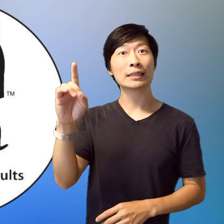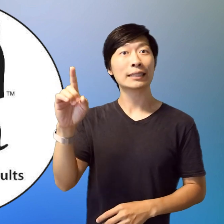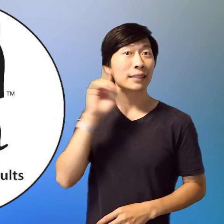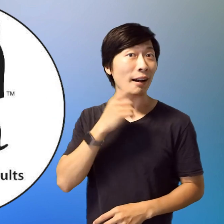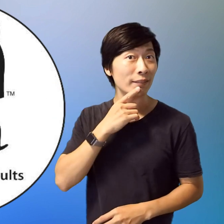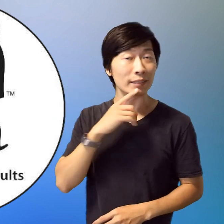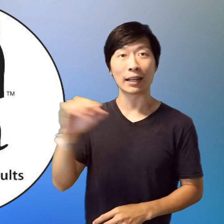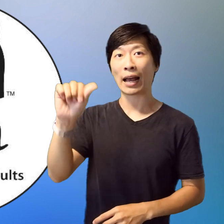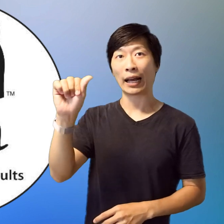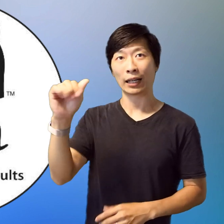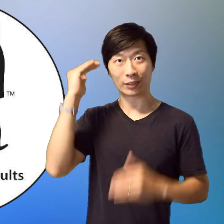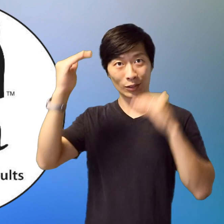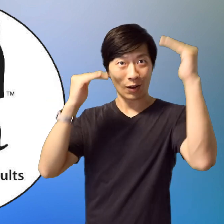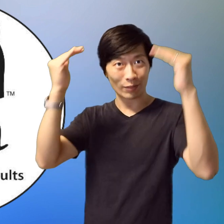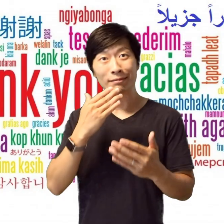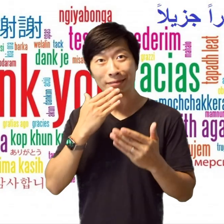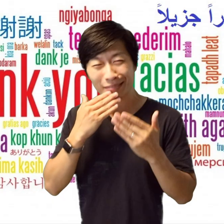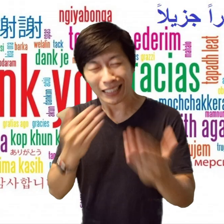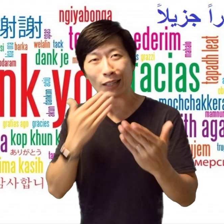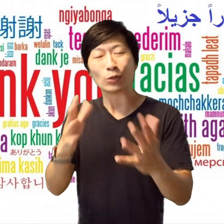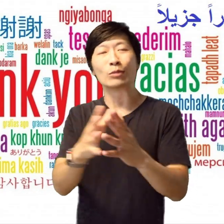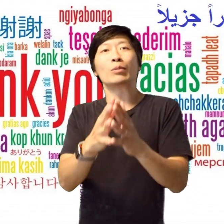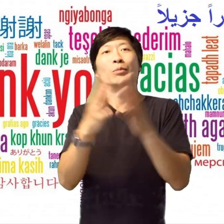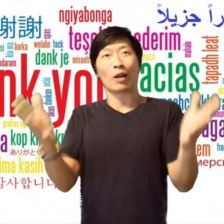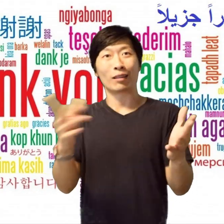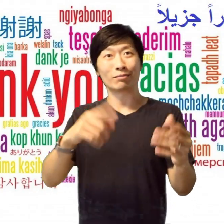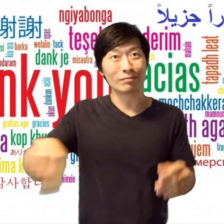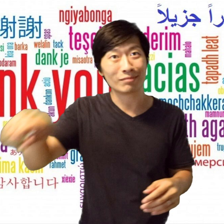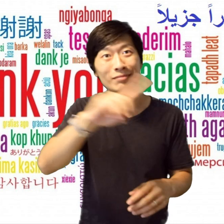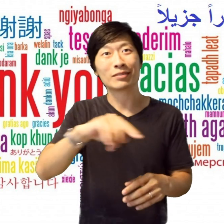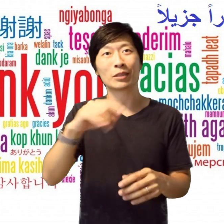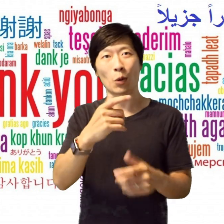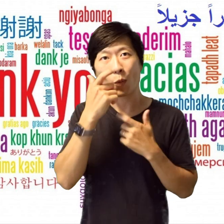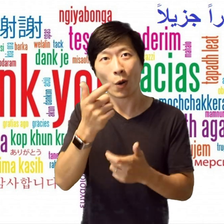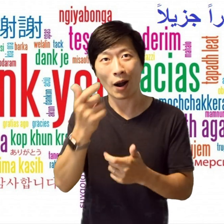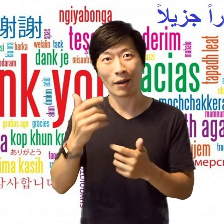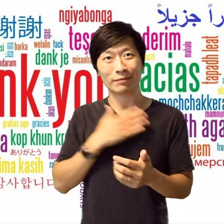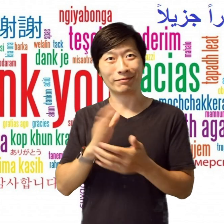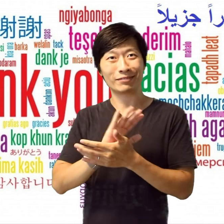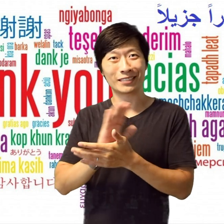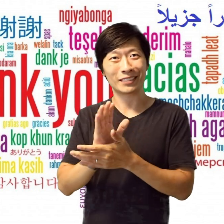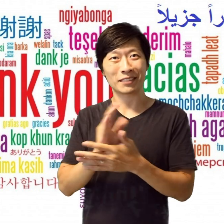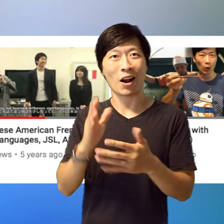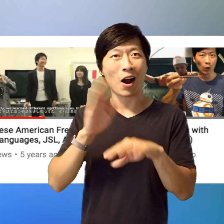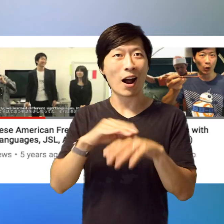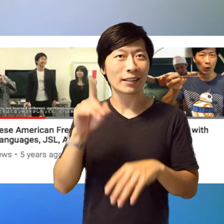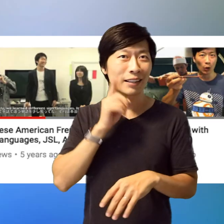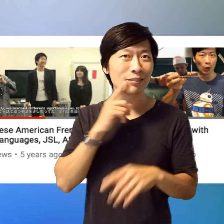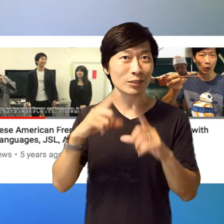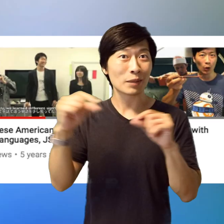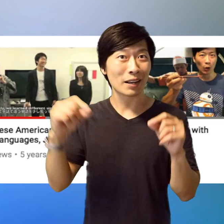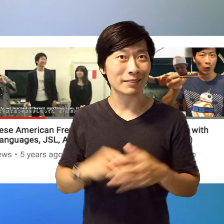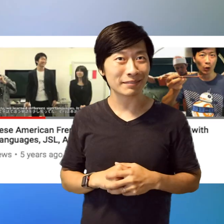child of deaf adults. thank you all very much for watching my videos on DeafJapan TV